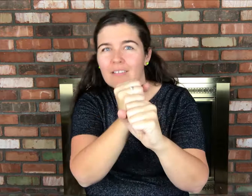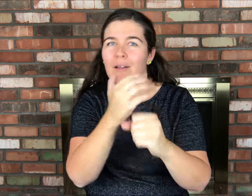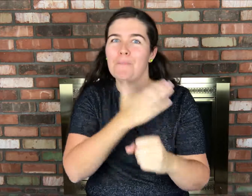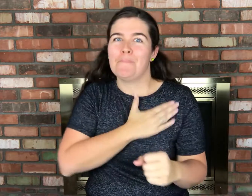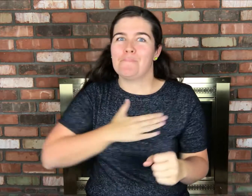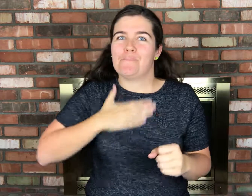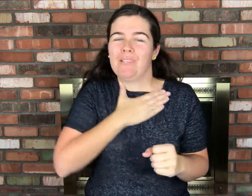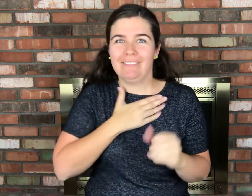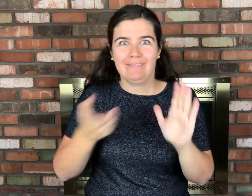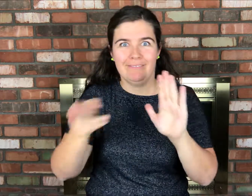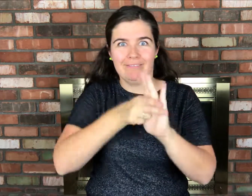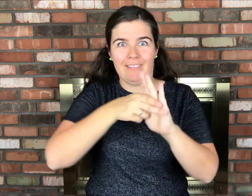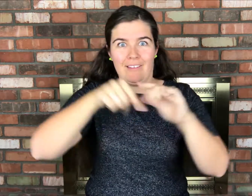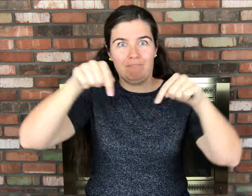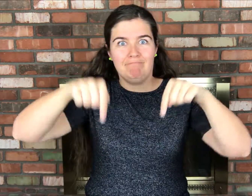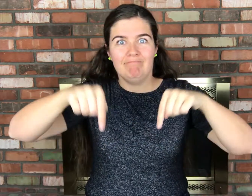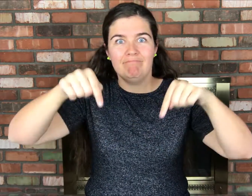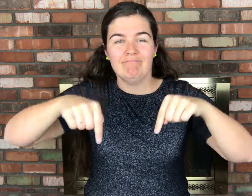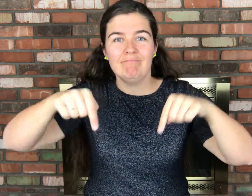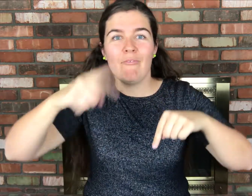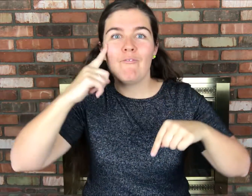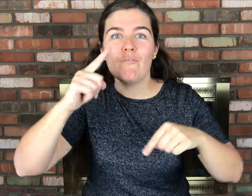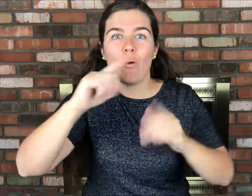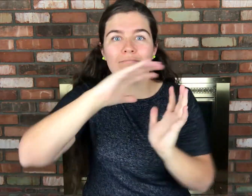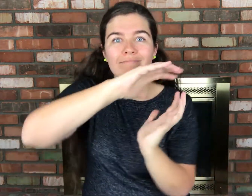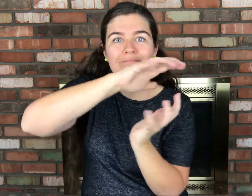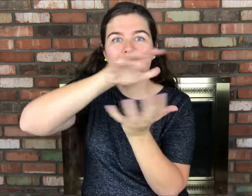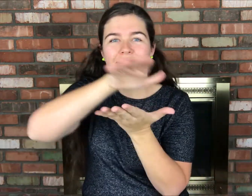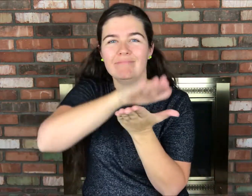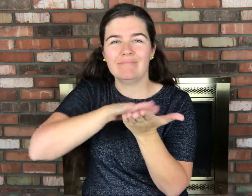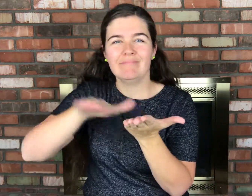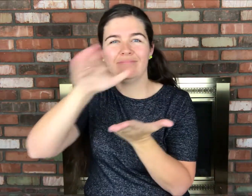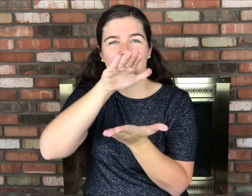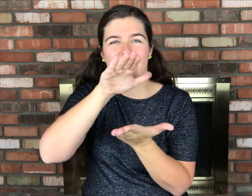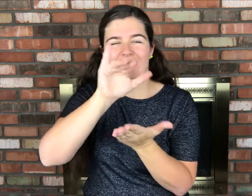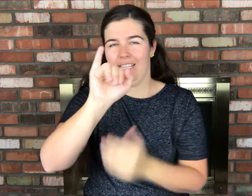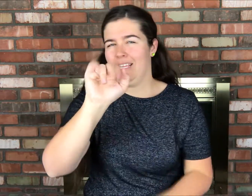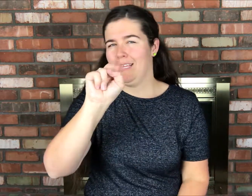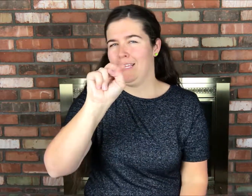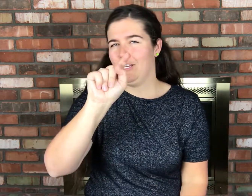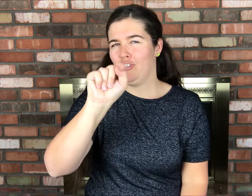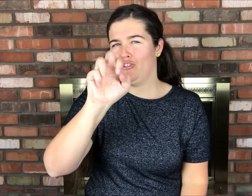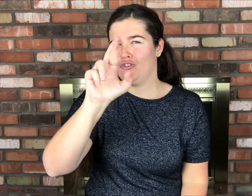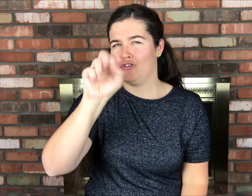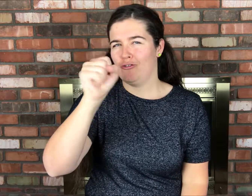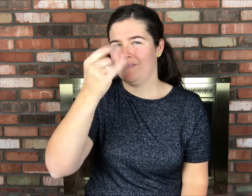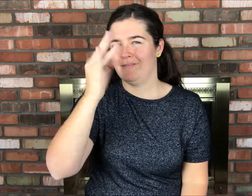please sign up below for InterSign University.